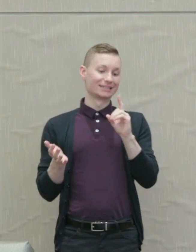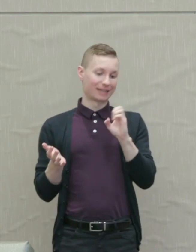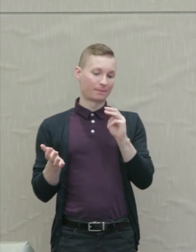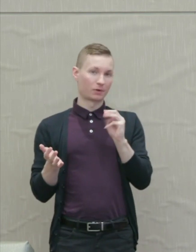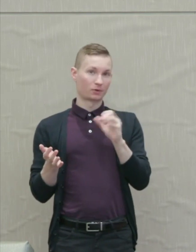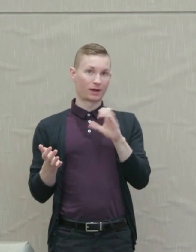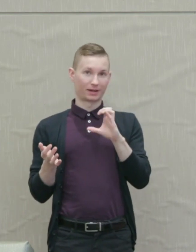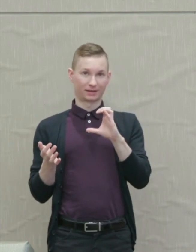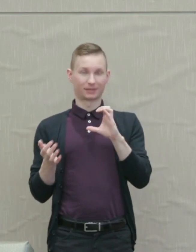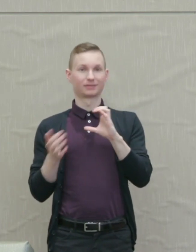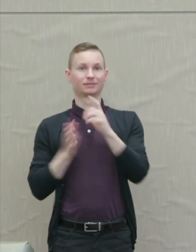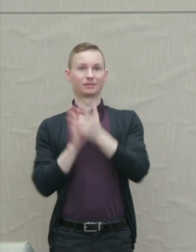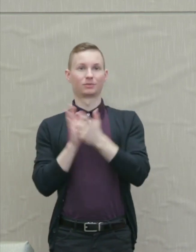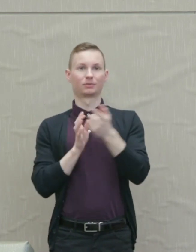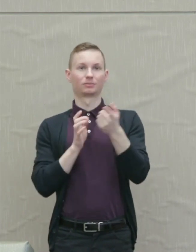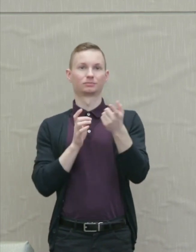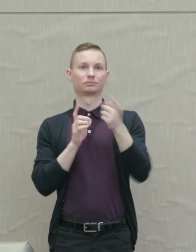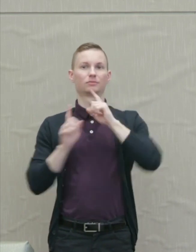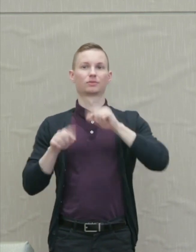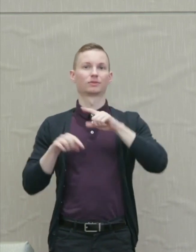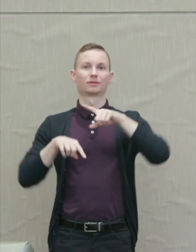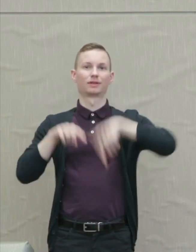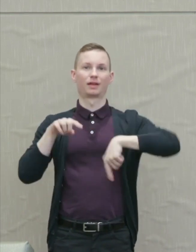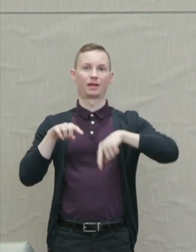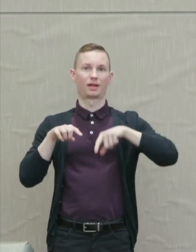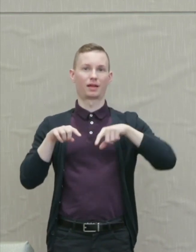just put a cage around retribution.